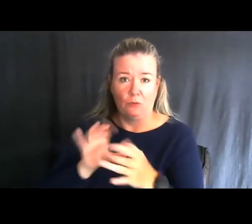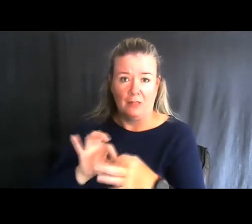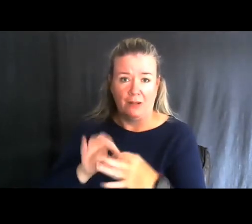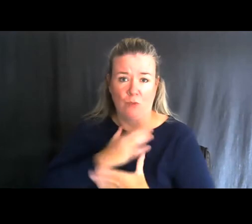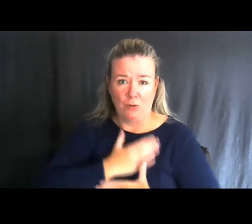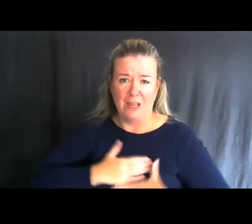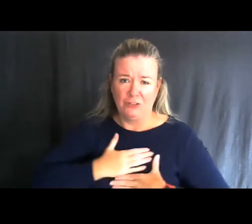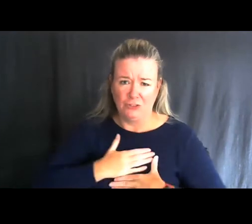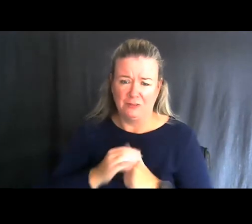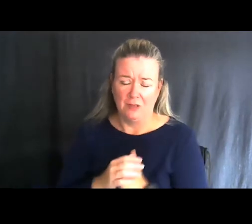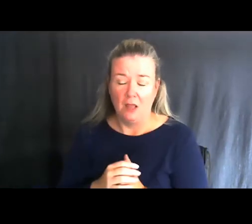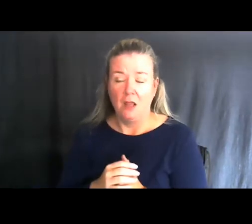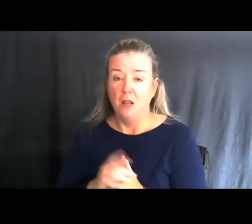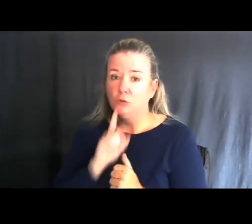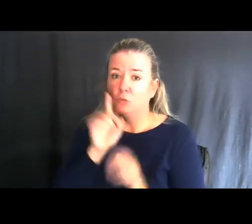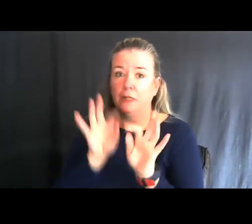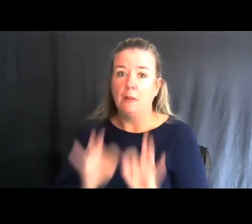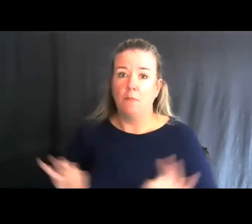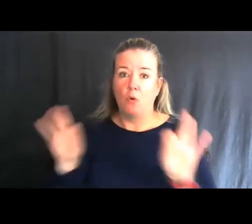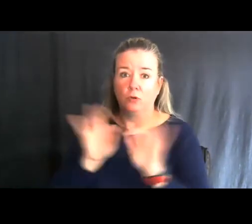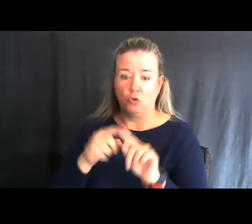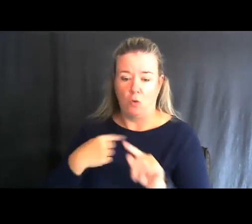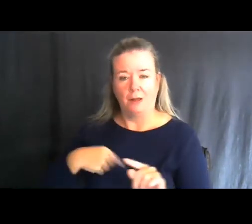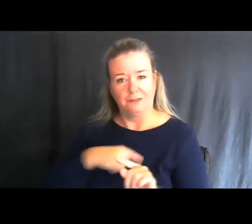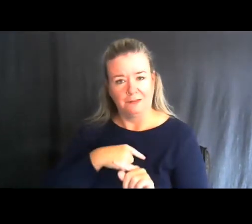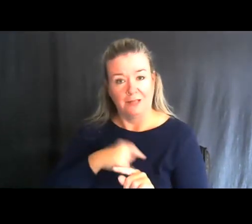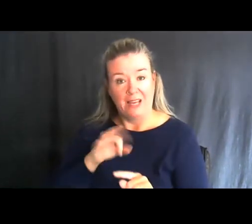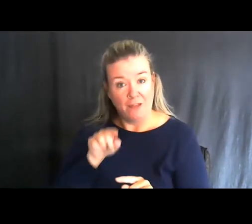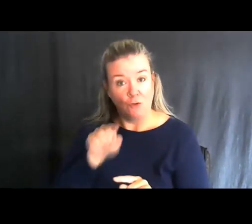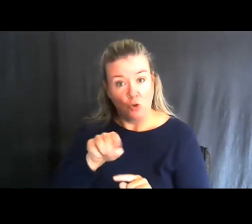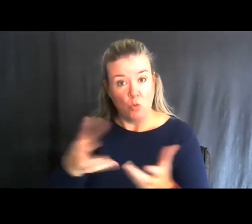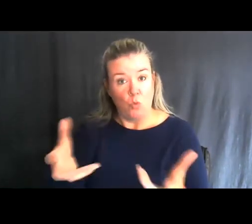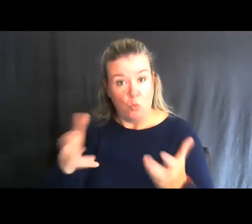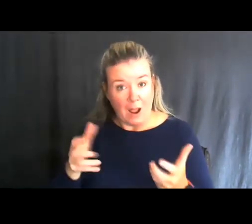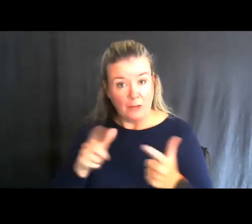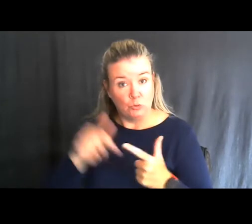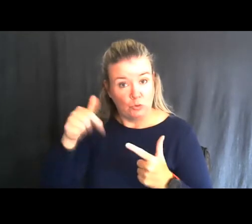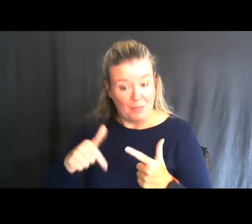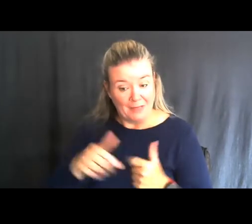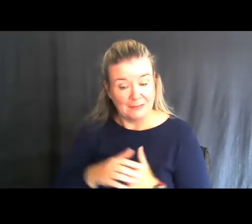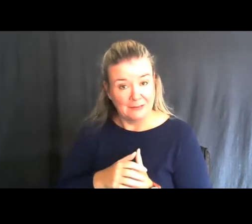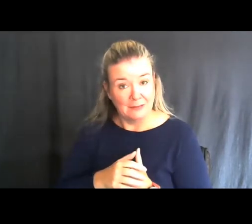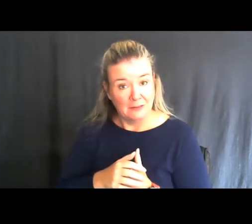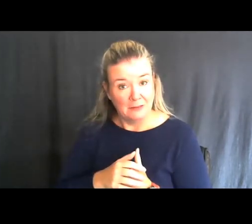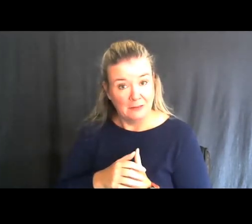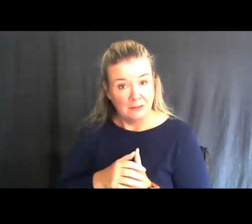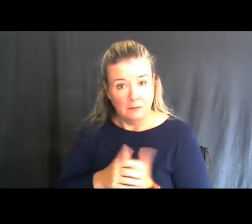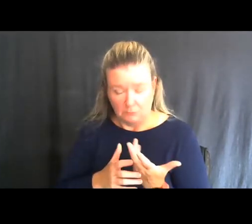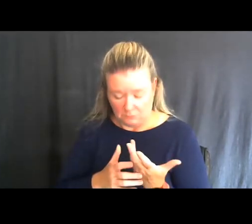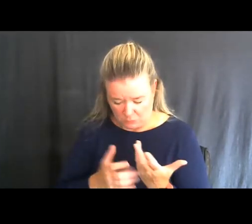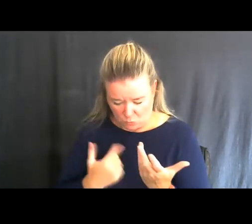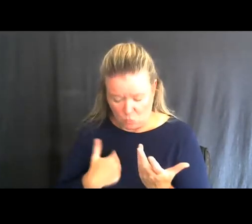It's very important to us that if you want to do this activity, we want to make sure